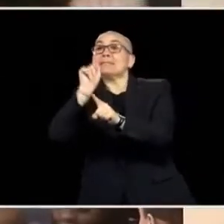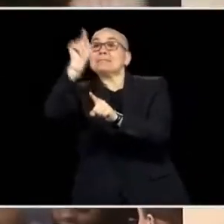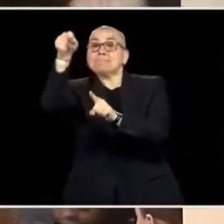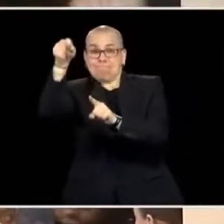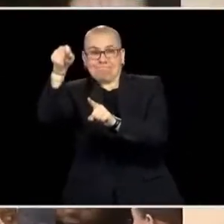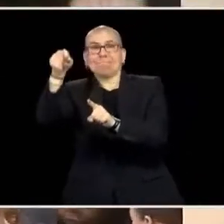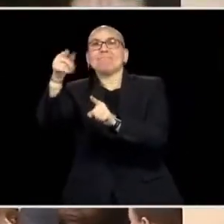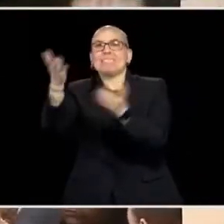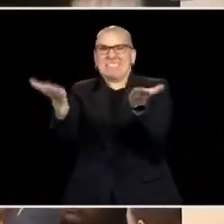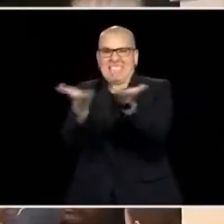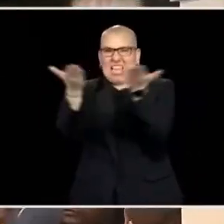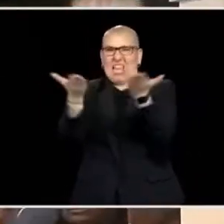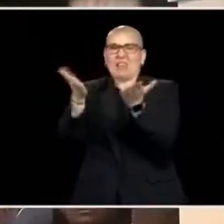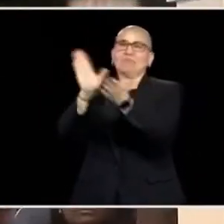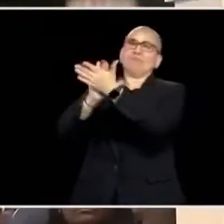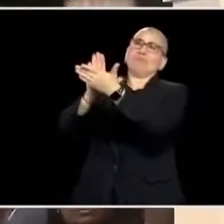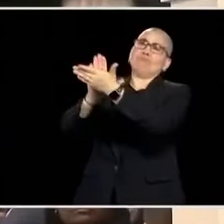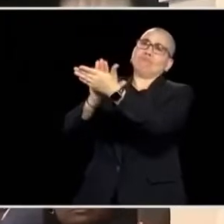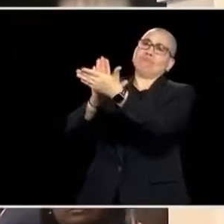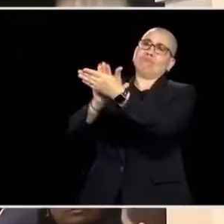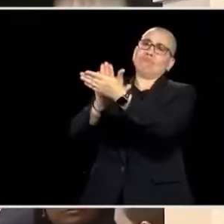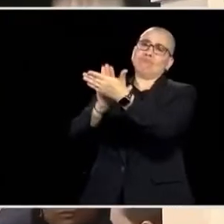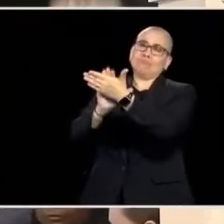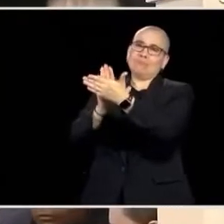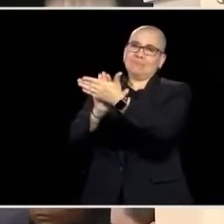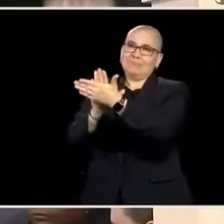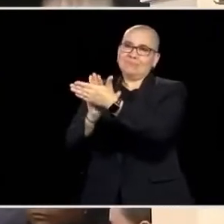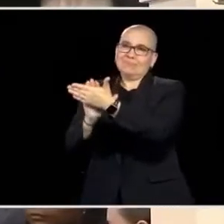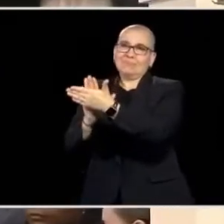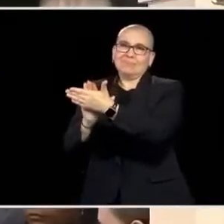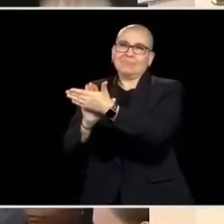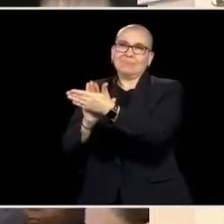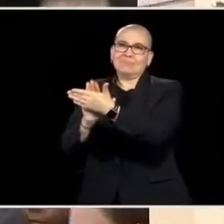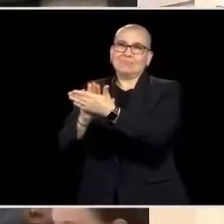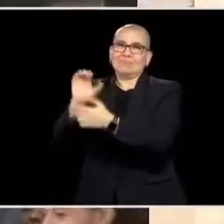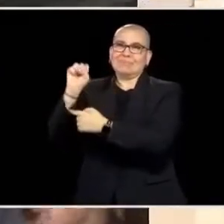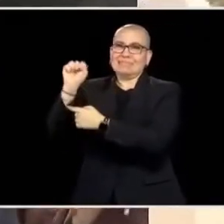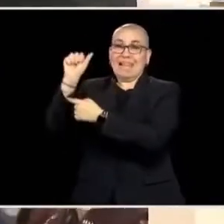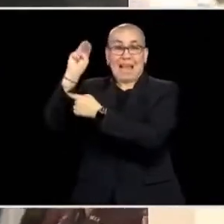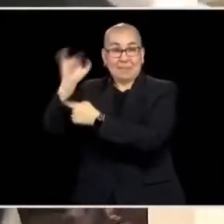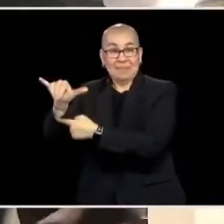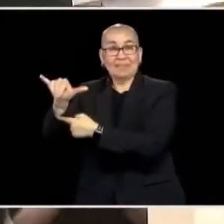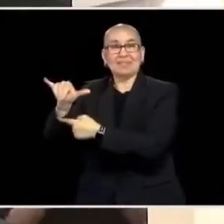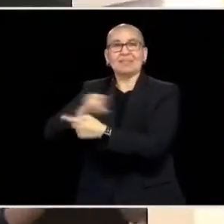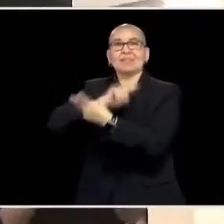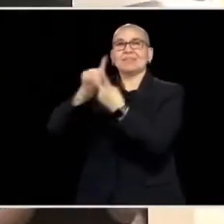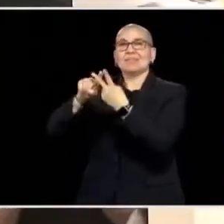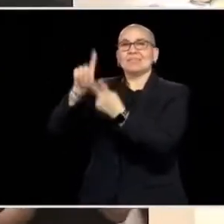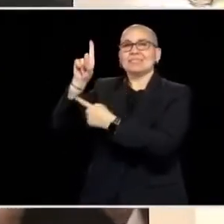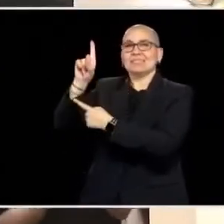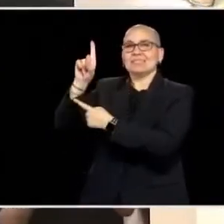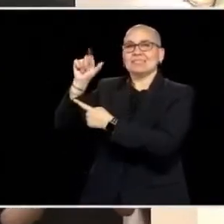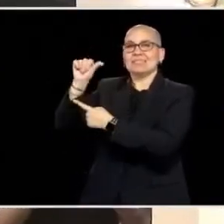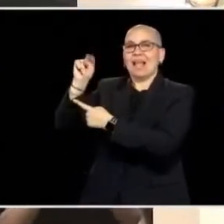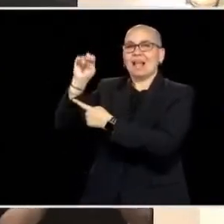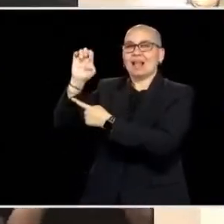SO THANK YOU BOTH.